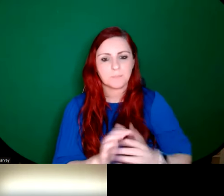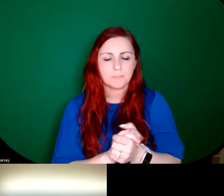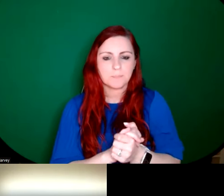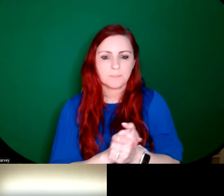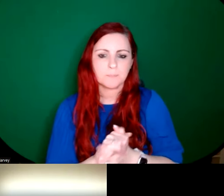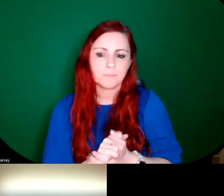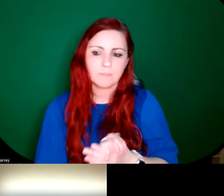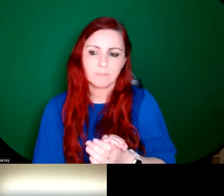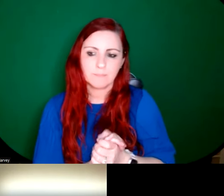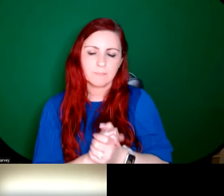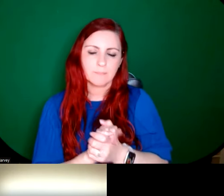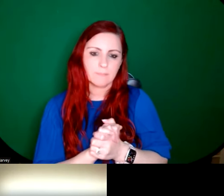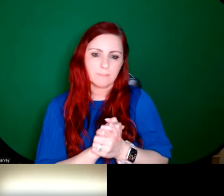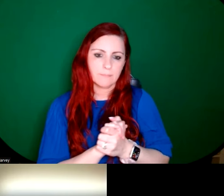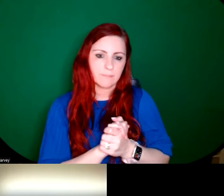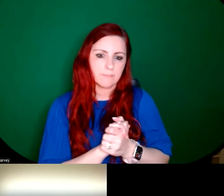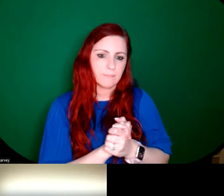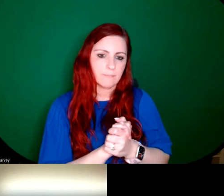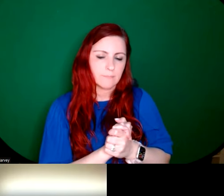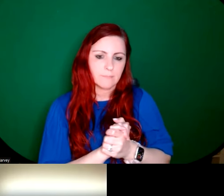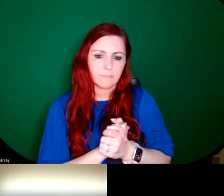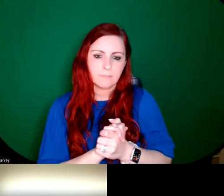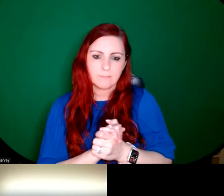Joanne Drum: Okay, looking forward to that. Lots of people saying thank you so